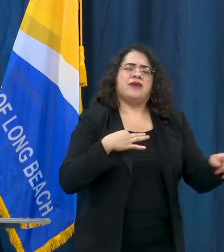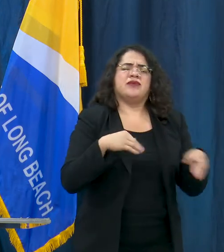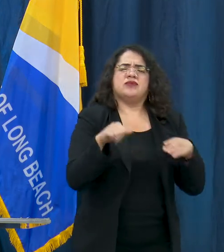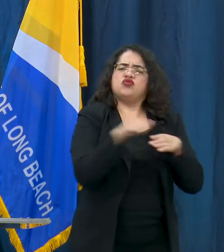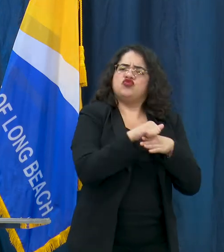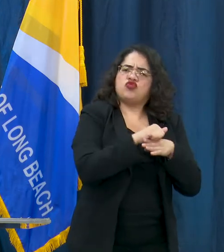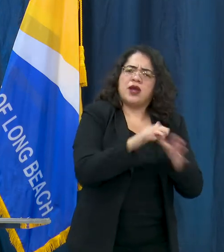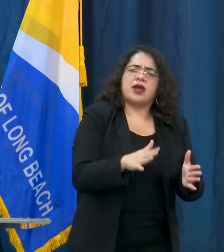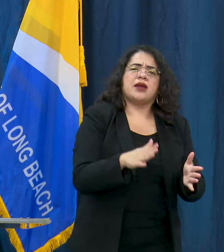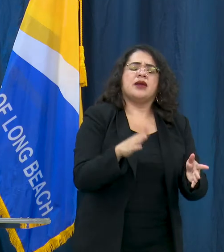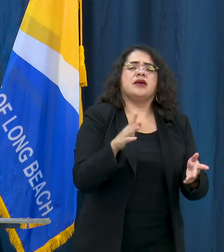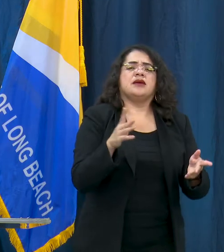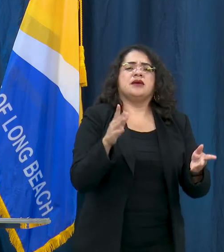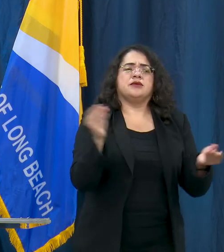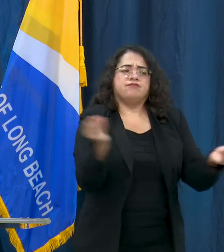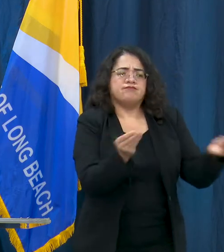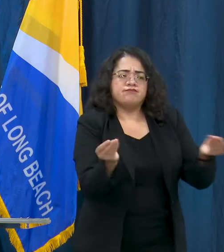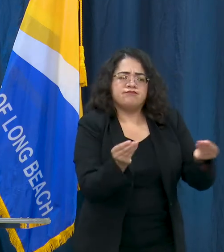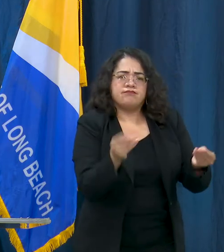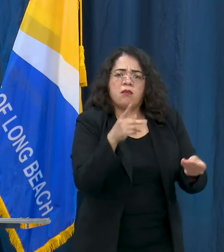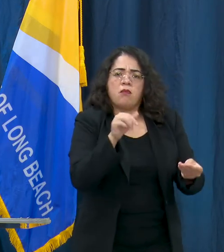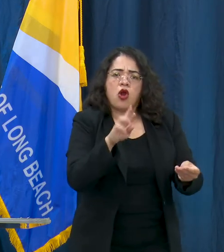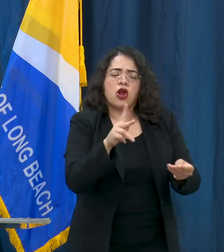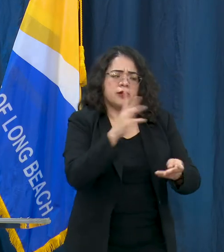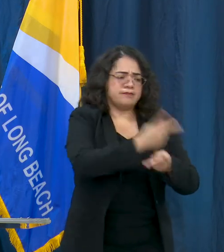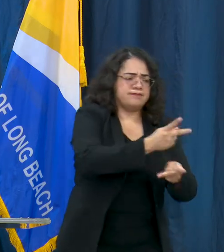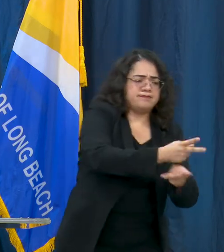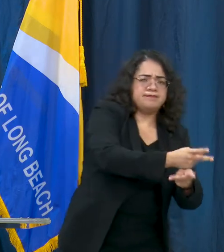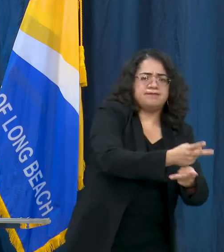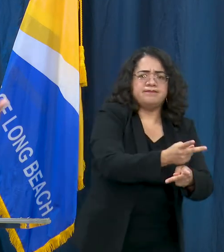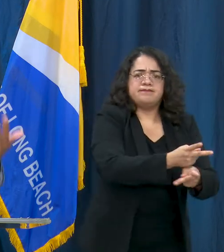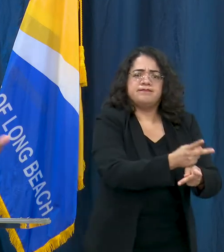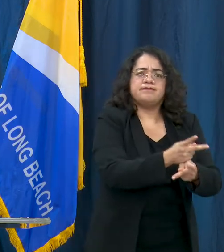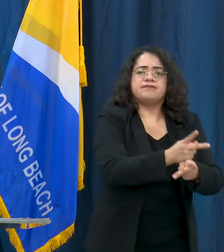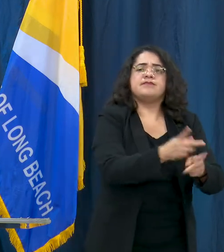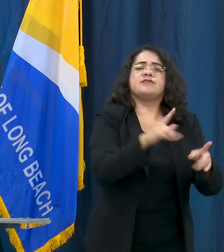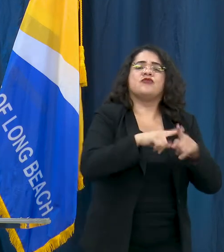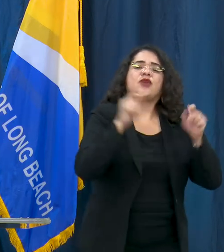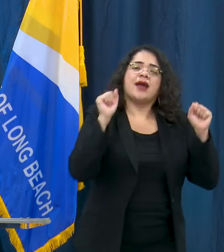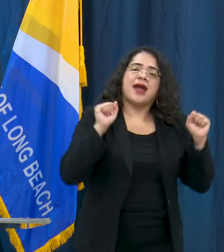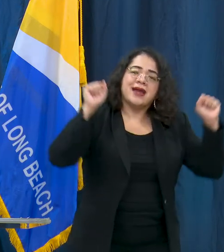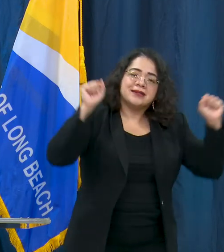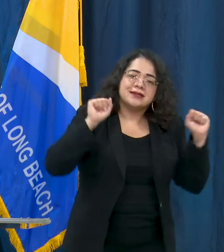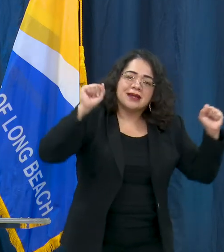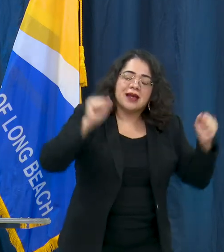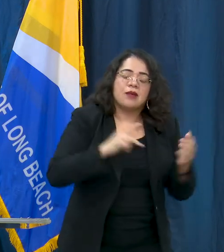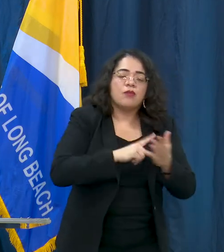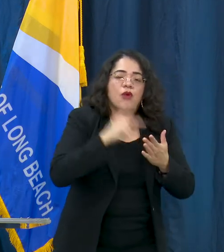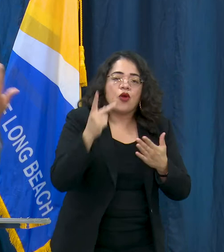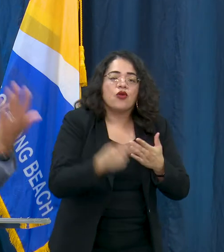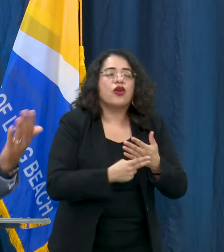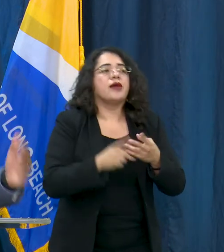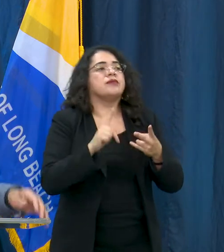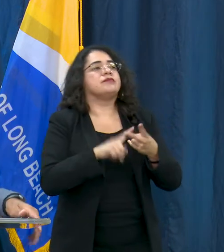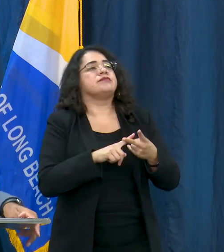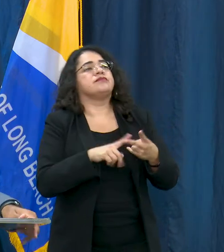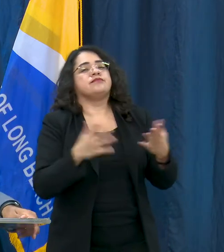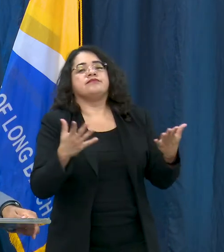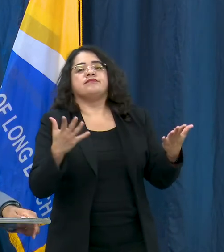and Park and Recreation leaders in the city to have exercise programs, to have programs to reduce any sort